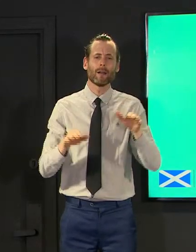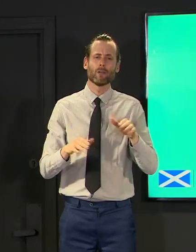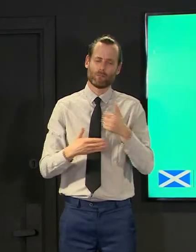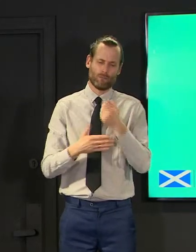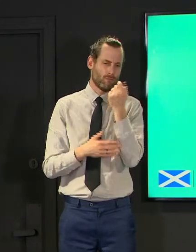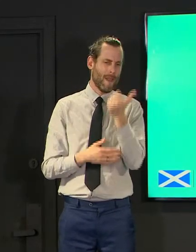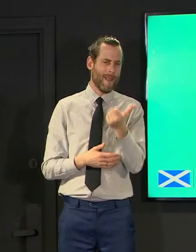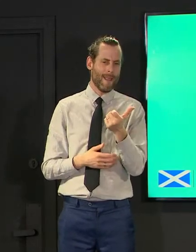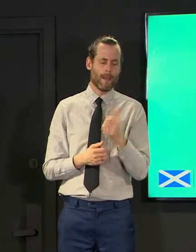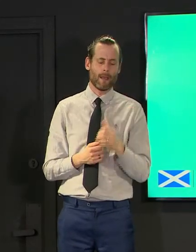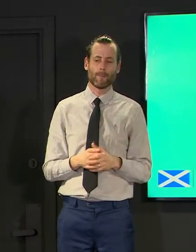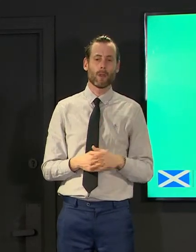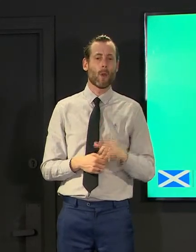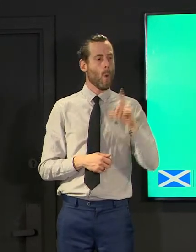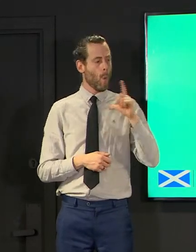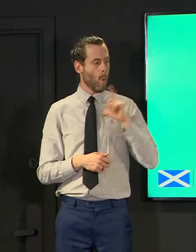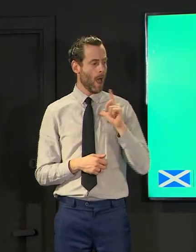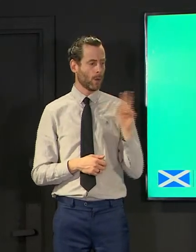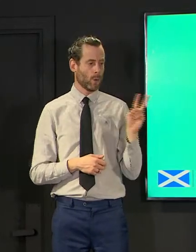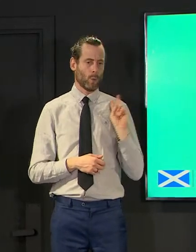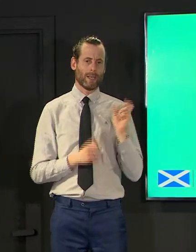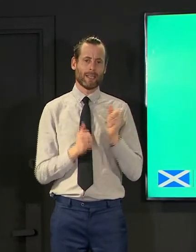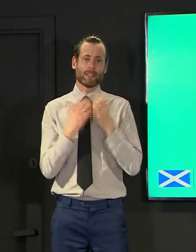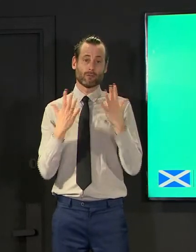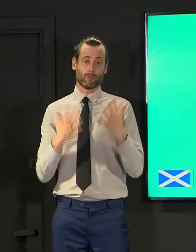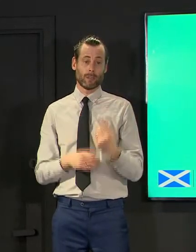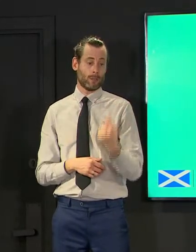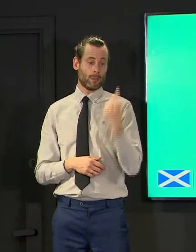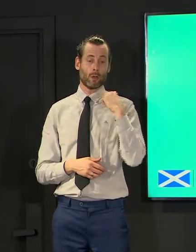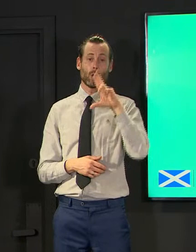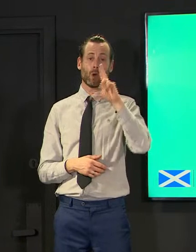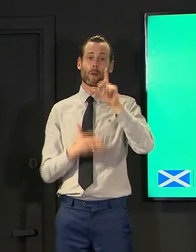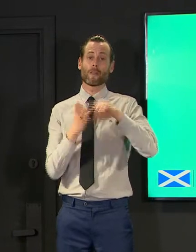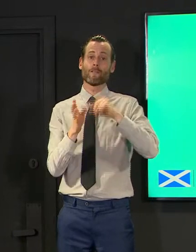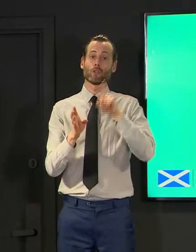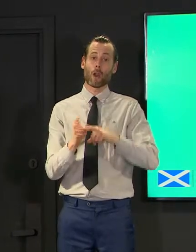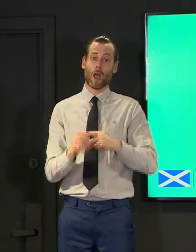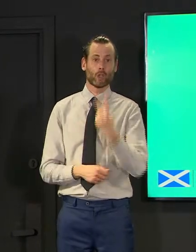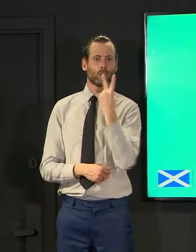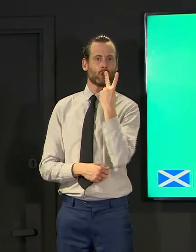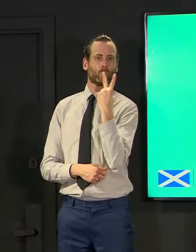there were two positives recorded on the 12th of july 2 in the whole country now we weren't